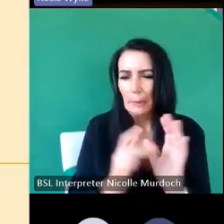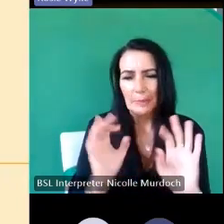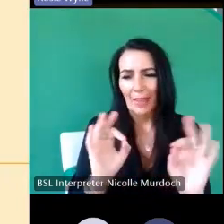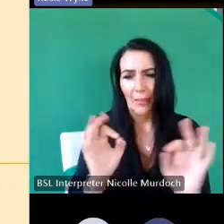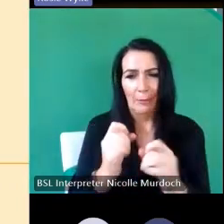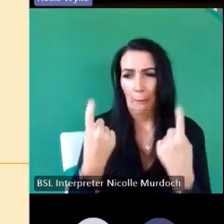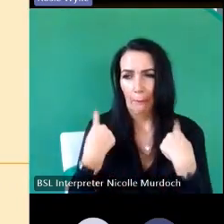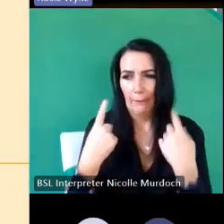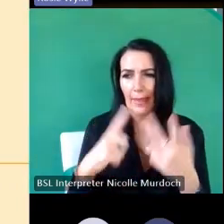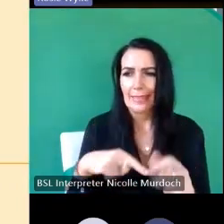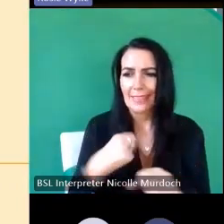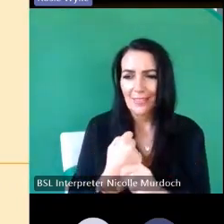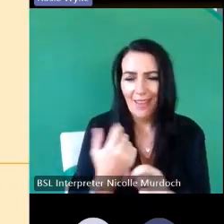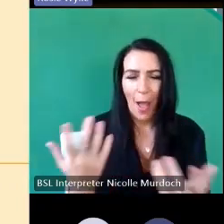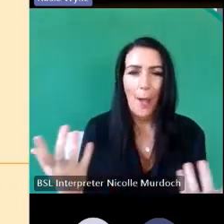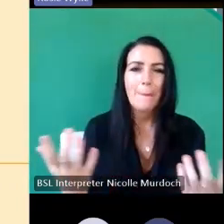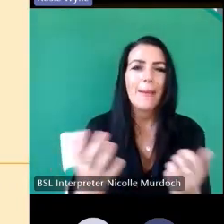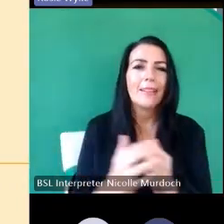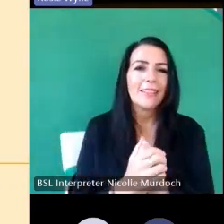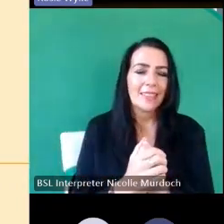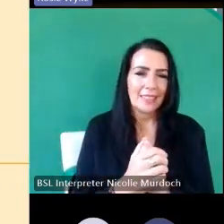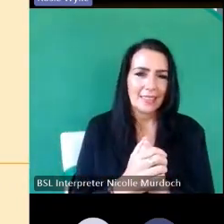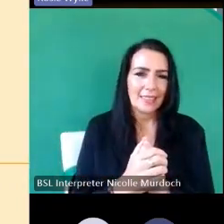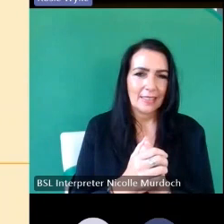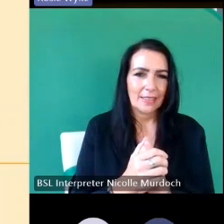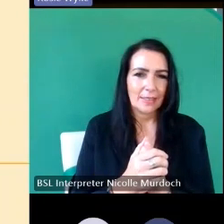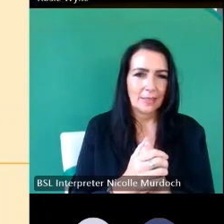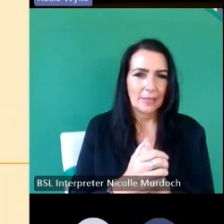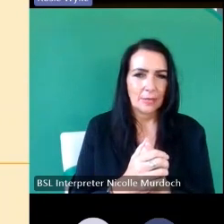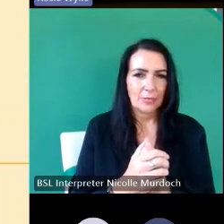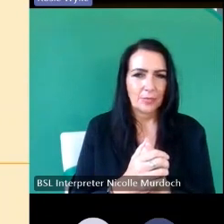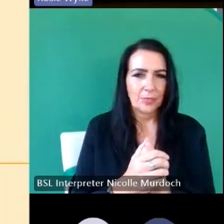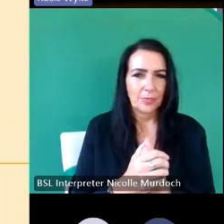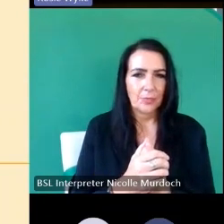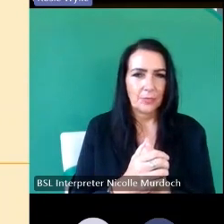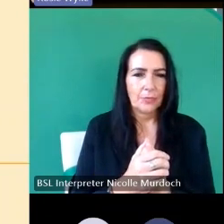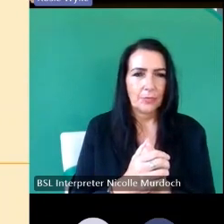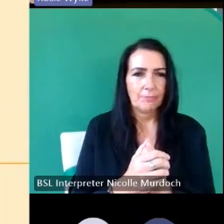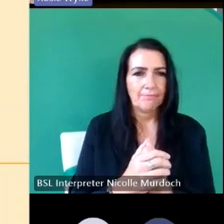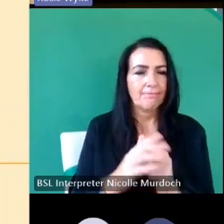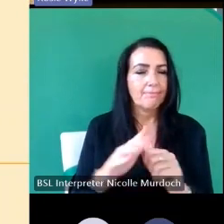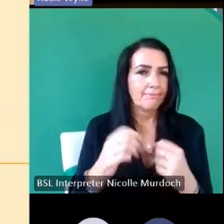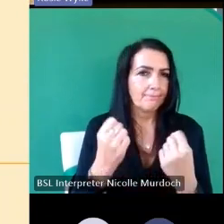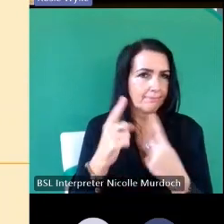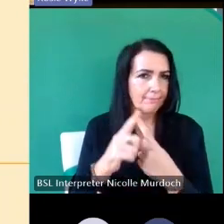um I waste enough time on this on Facebook as it is I just realized that it should be there should